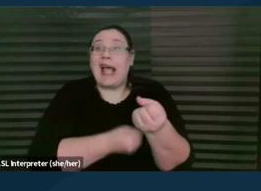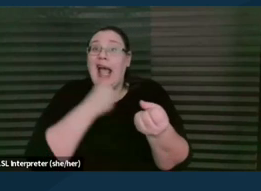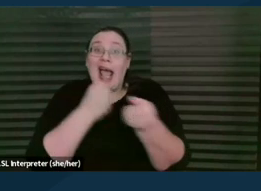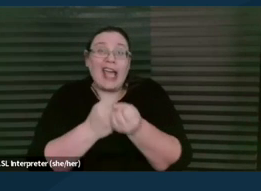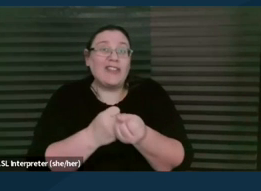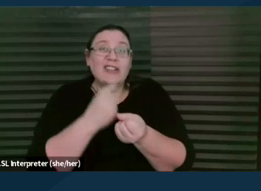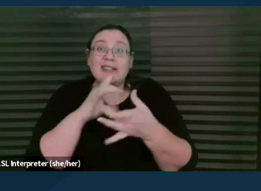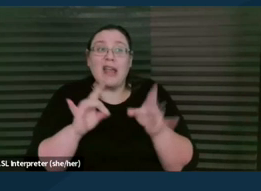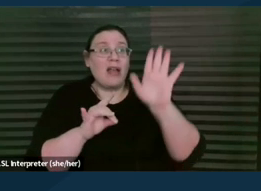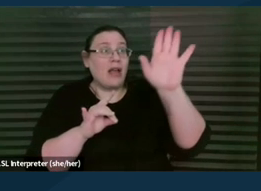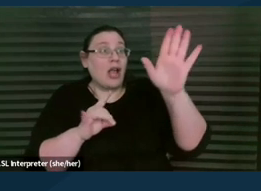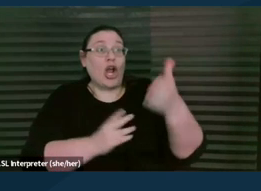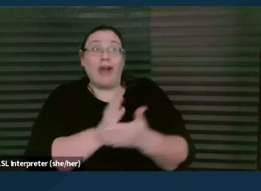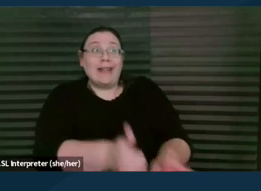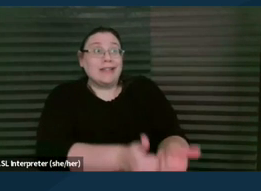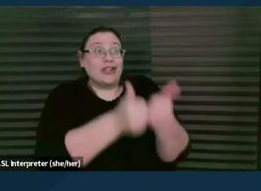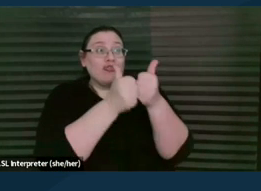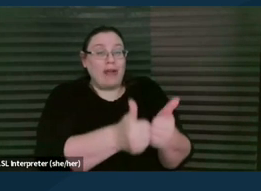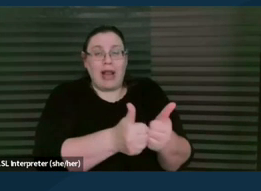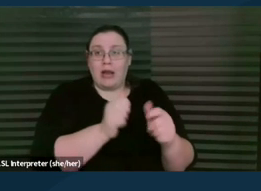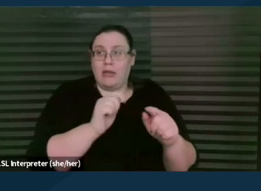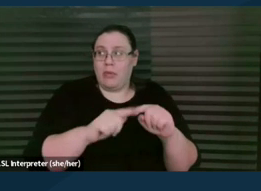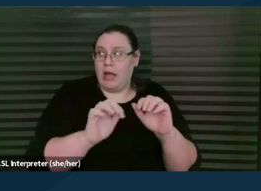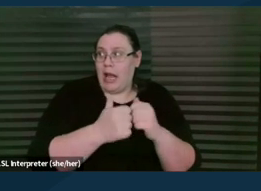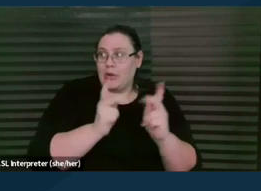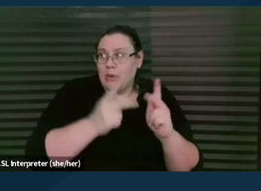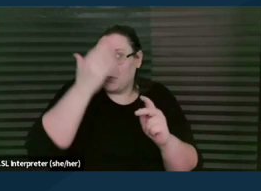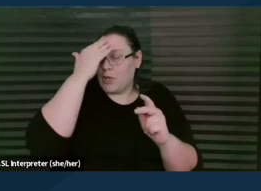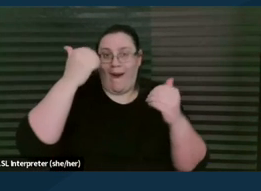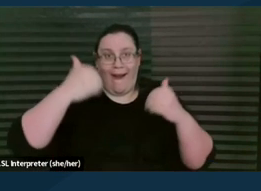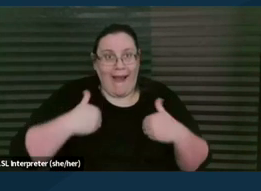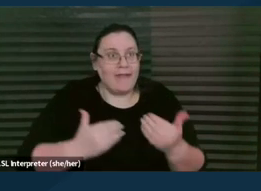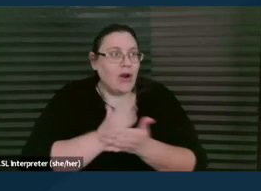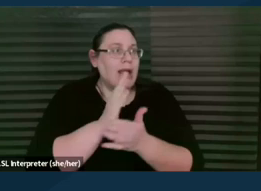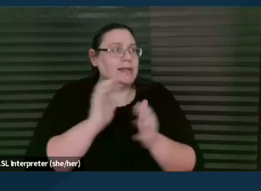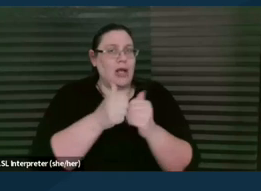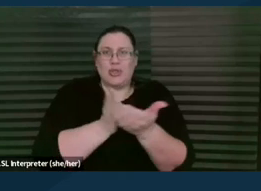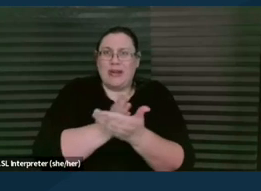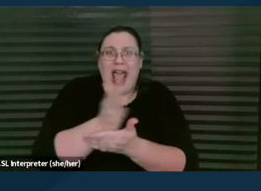but how in the world would people ever know how to use them or navigate these very complex processes?